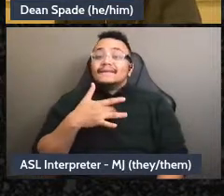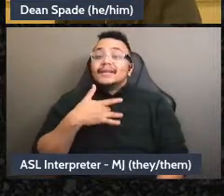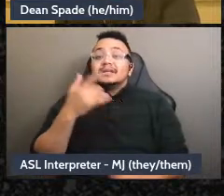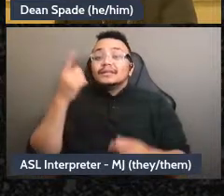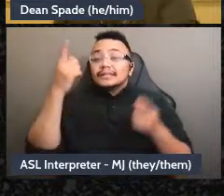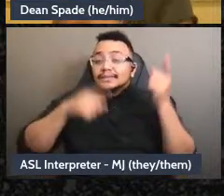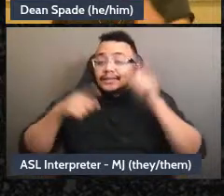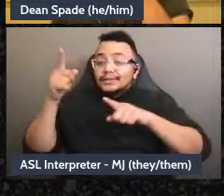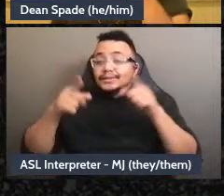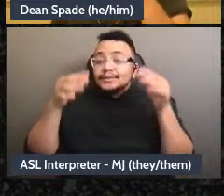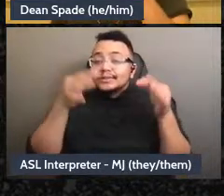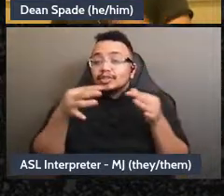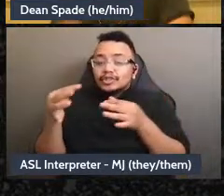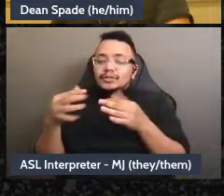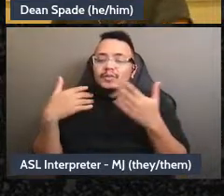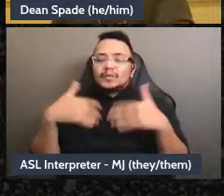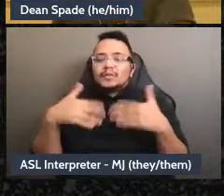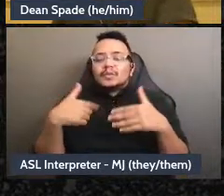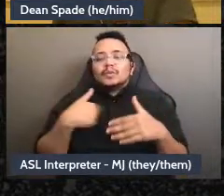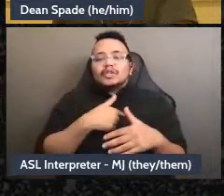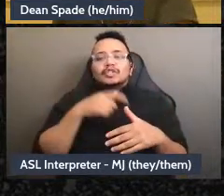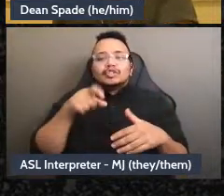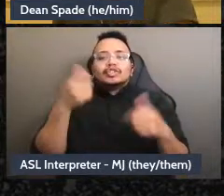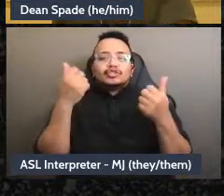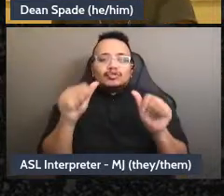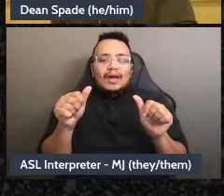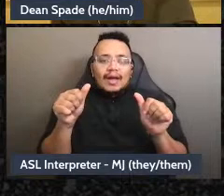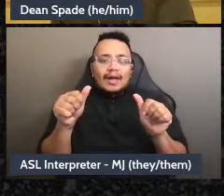is that we make better decisions because we actually have heard people's concerns